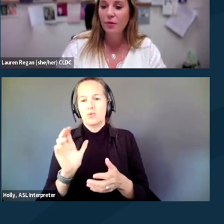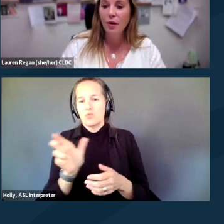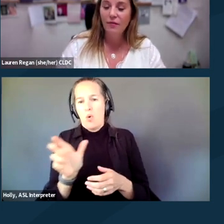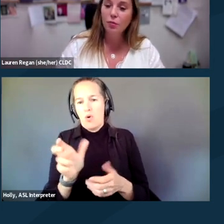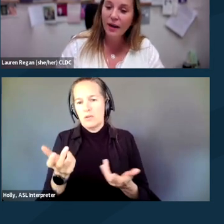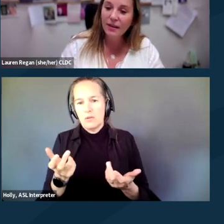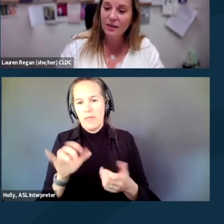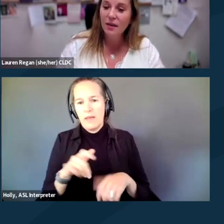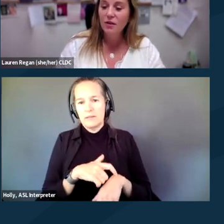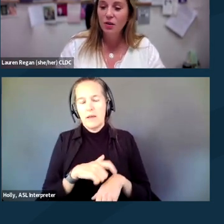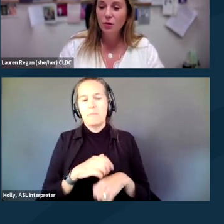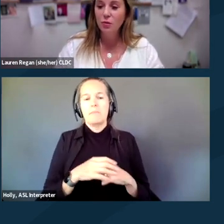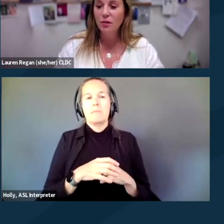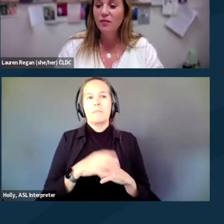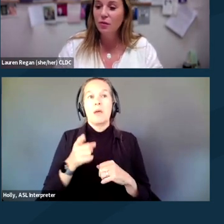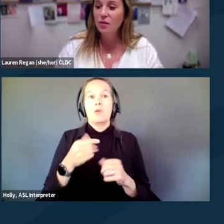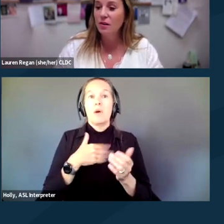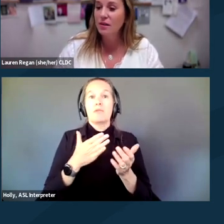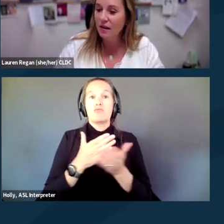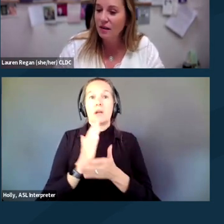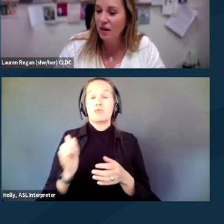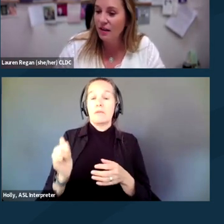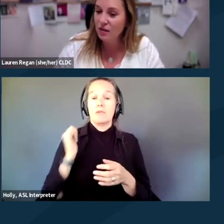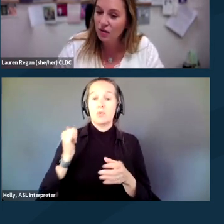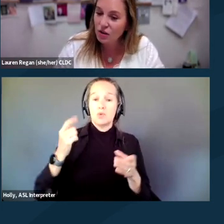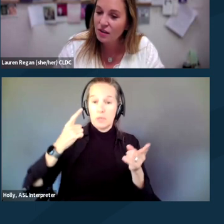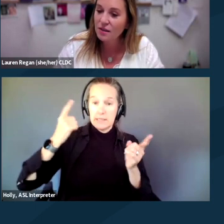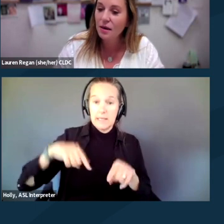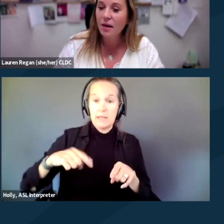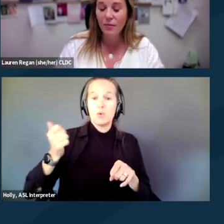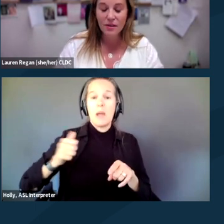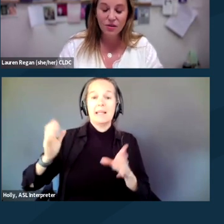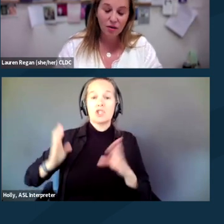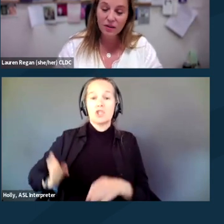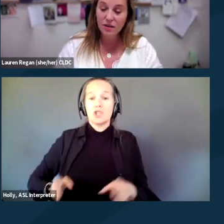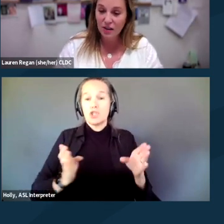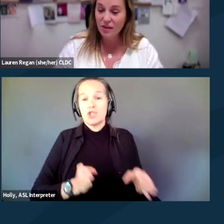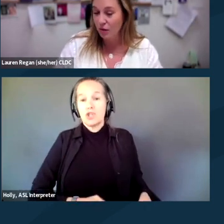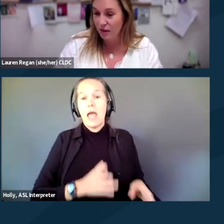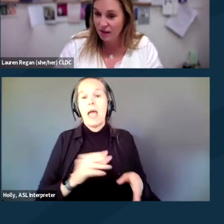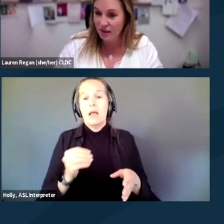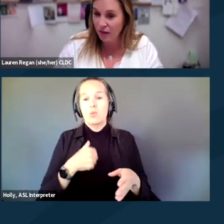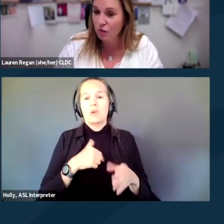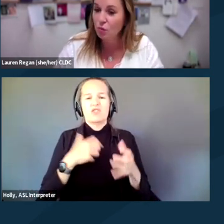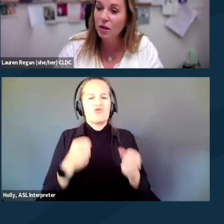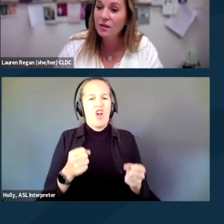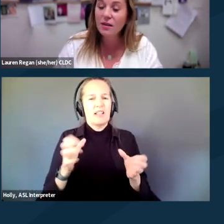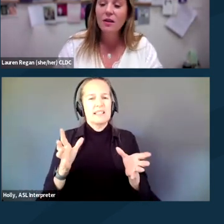You have the right to refuse to consent to any searches, and we strongly suggest that you at least say those words